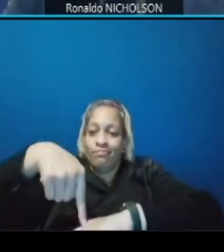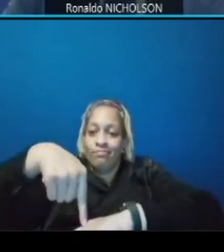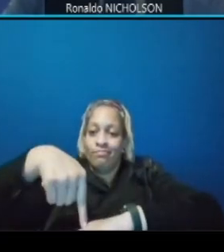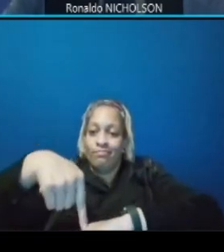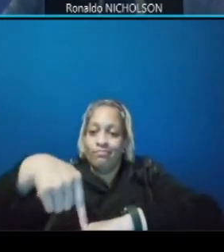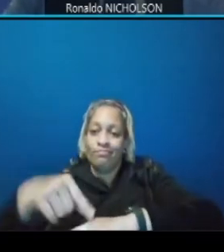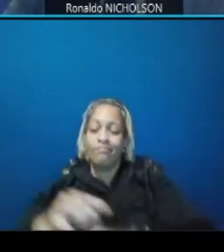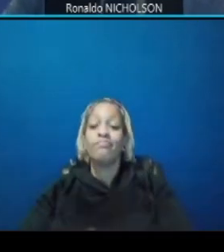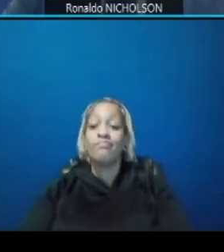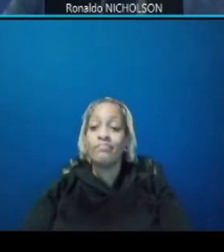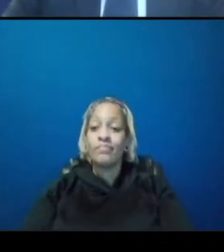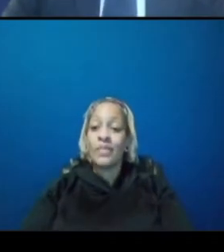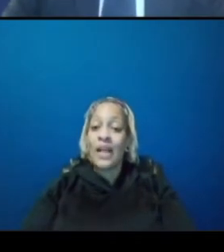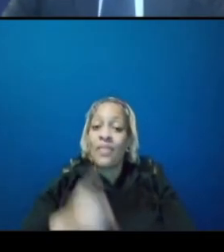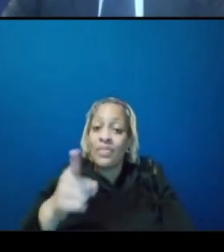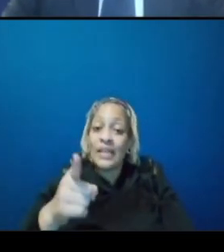this will be a signalized intersection